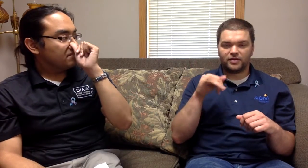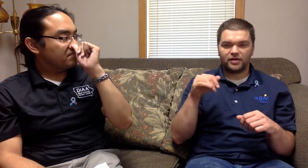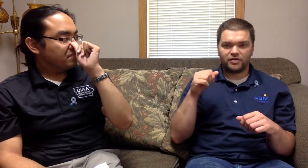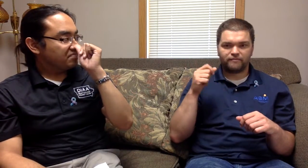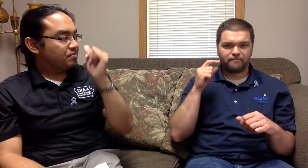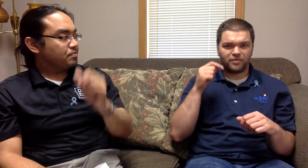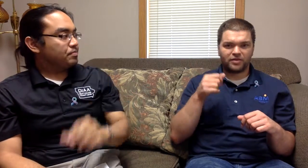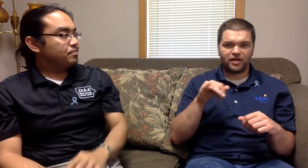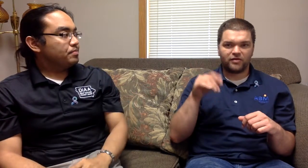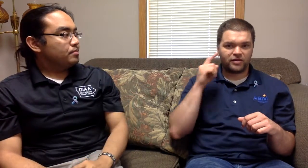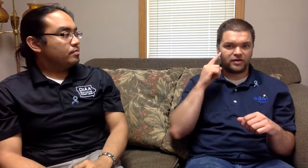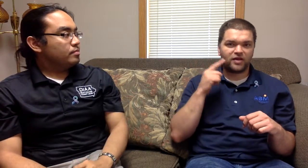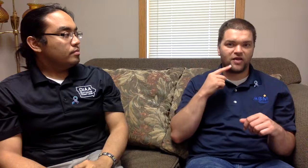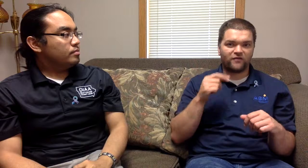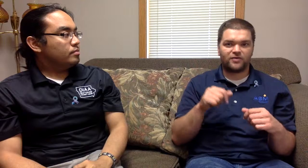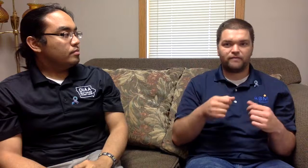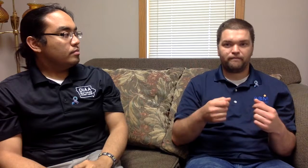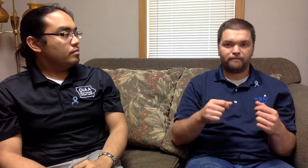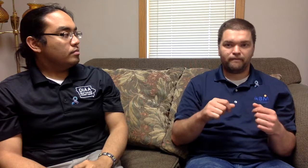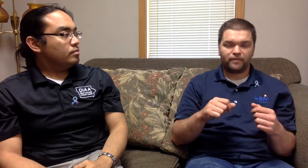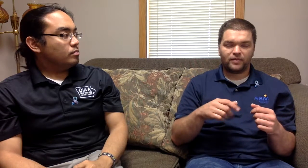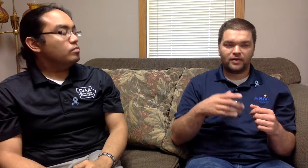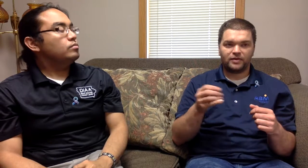They were also deaf